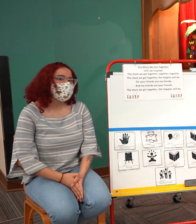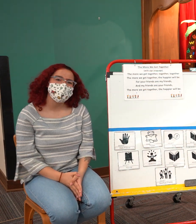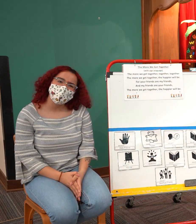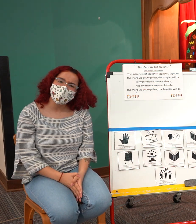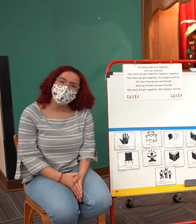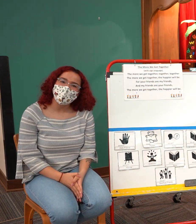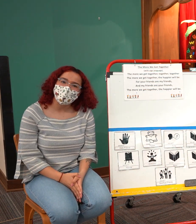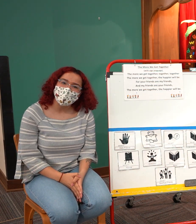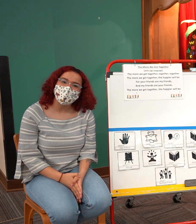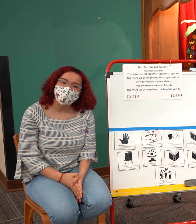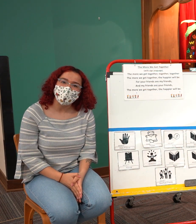do you think that we're ready for our first book now friends i see some nods at home well